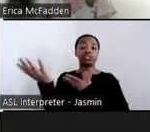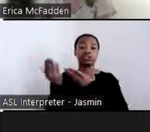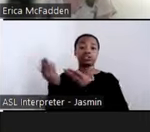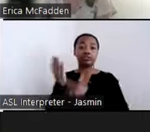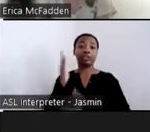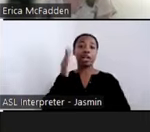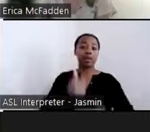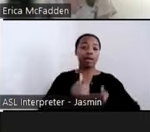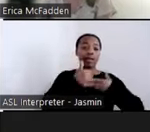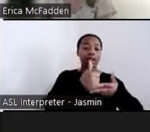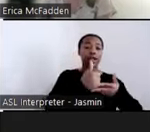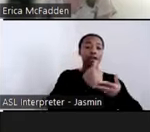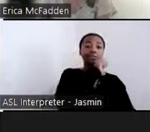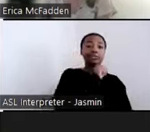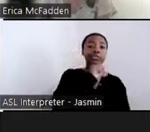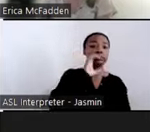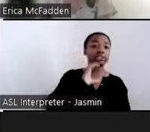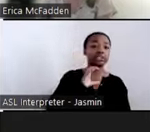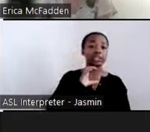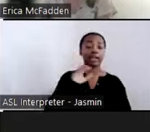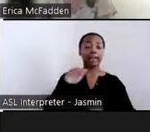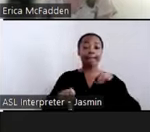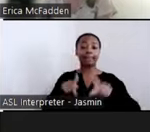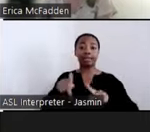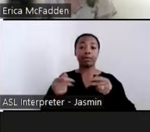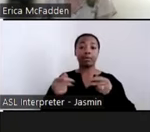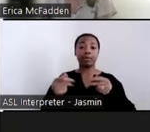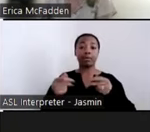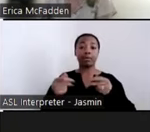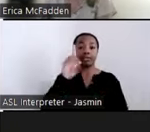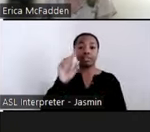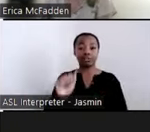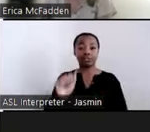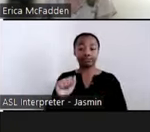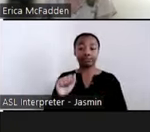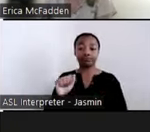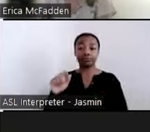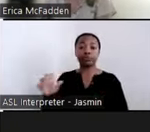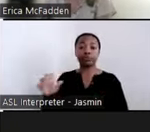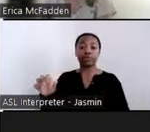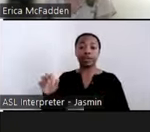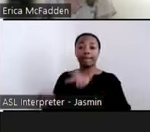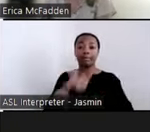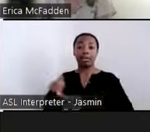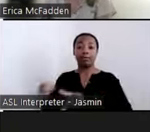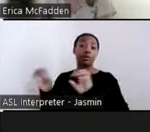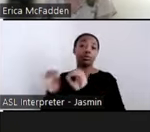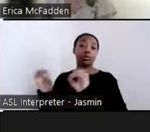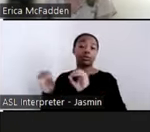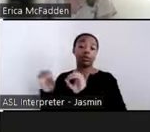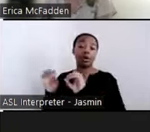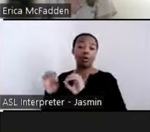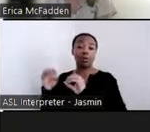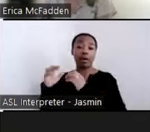stability, live with dignity and independence within the community, and avoid homelessness and costly institutional care.